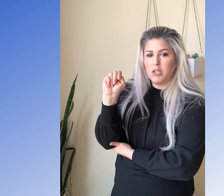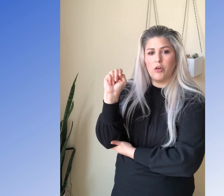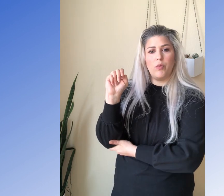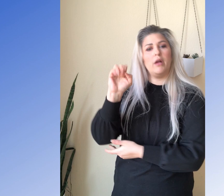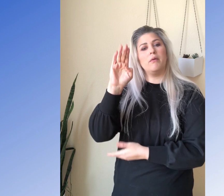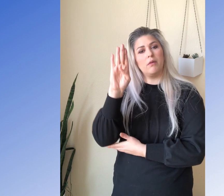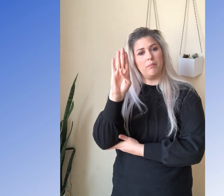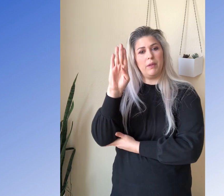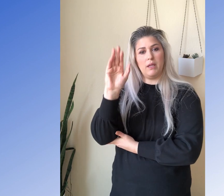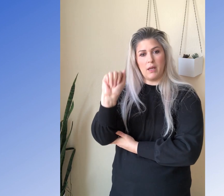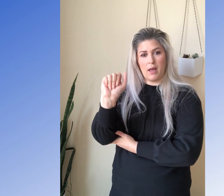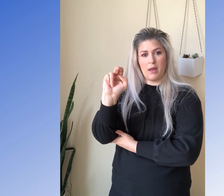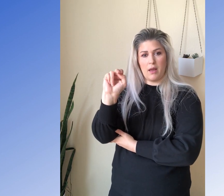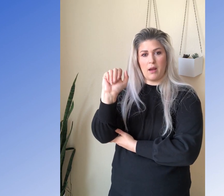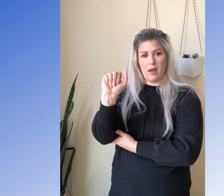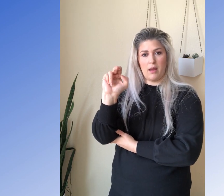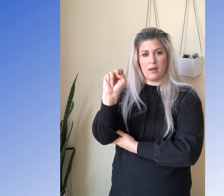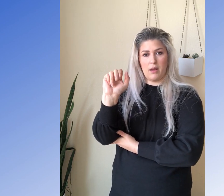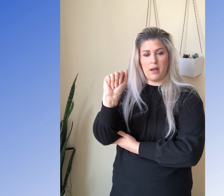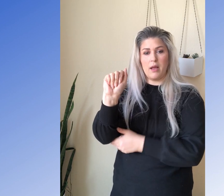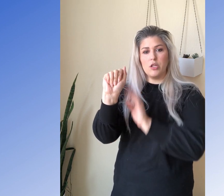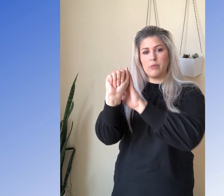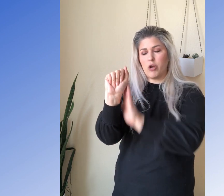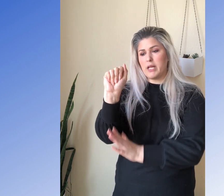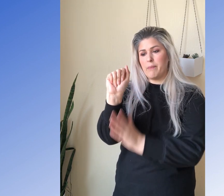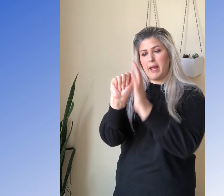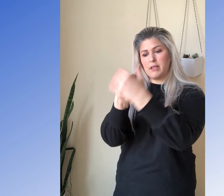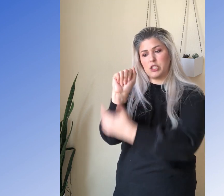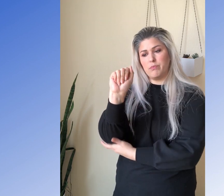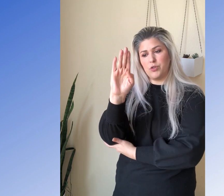You know you want to be a N a N and so I'm trying to keep my hands smooth and